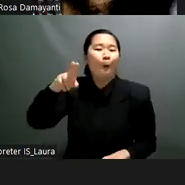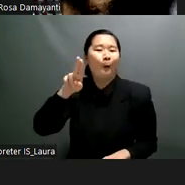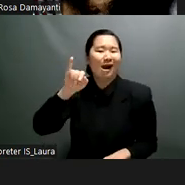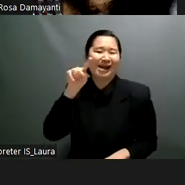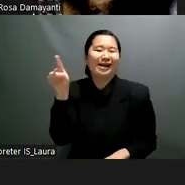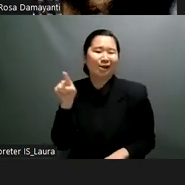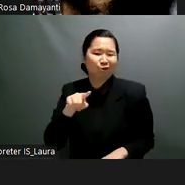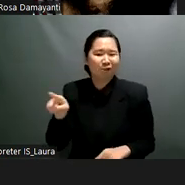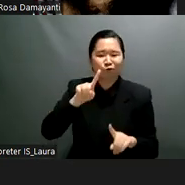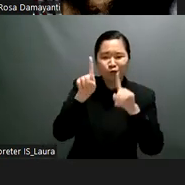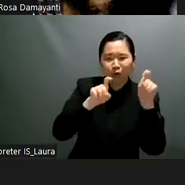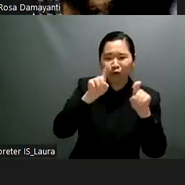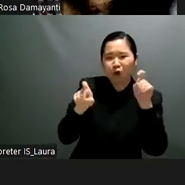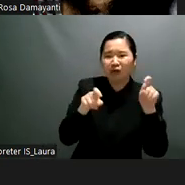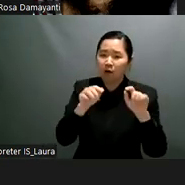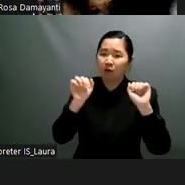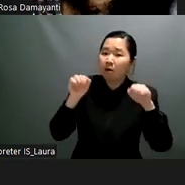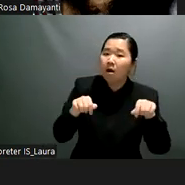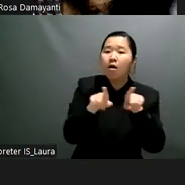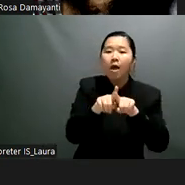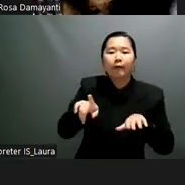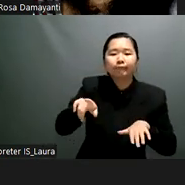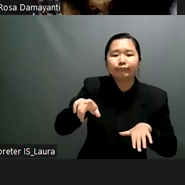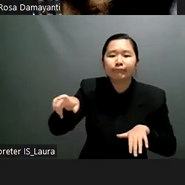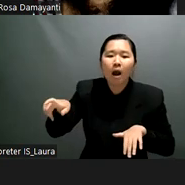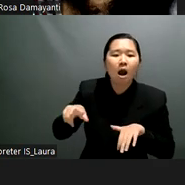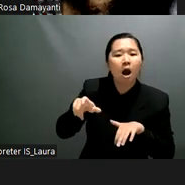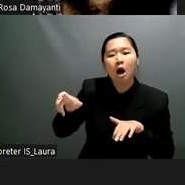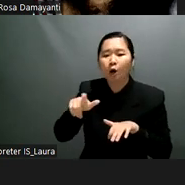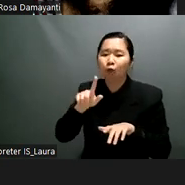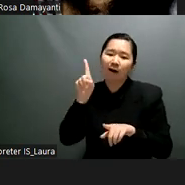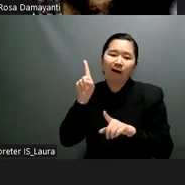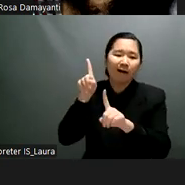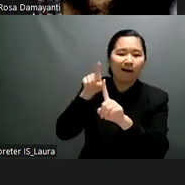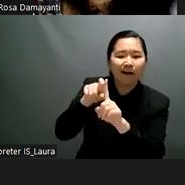he will also be excluded from the interaction from the collaboration and the socialization